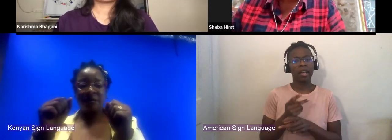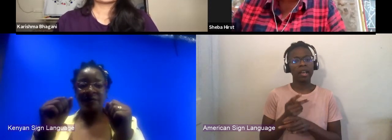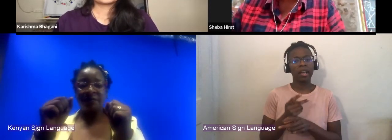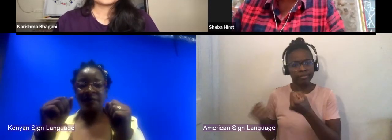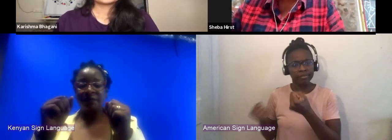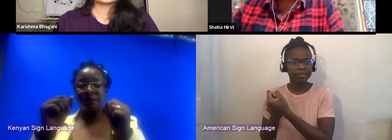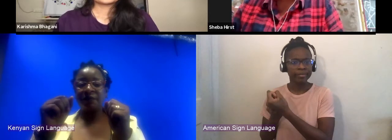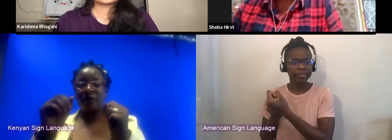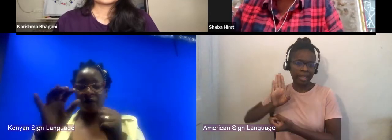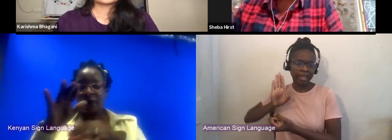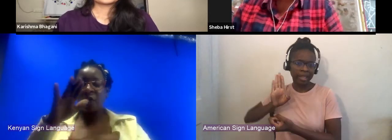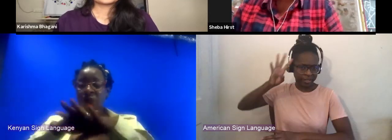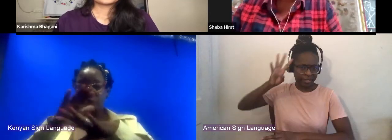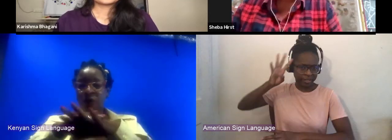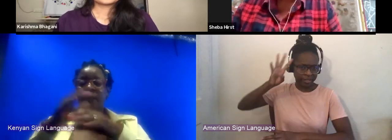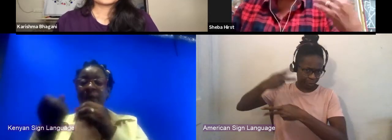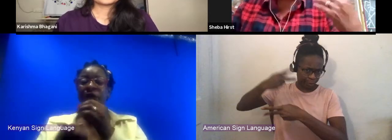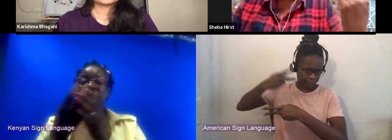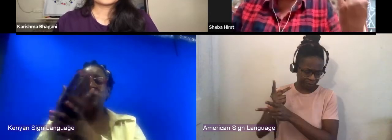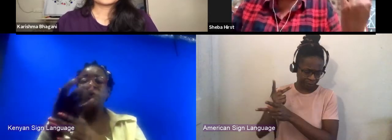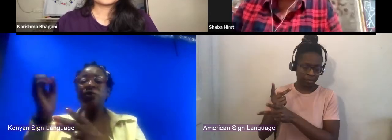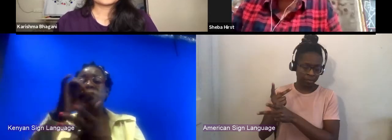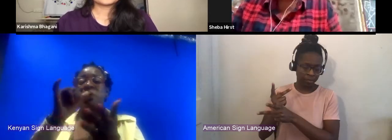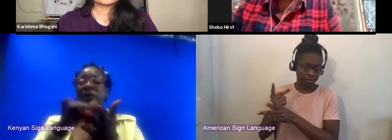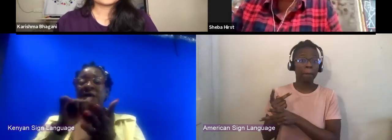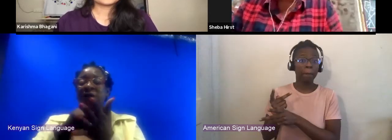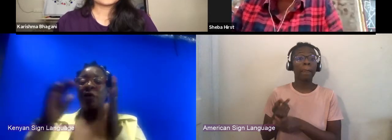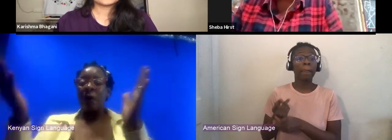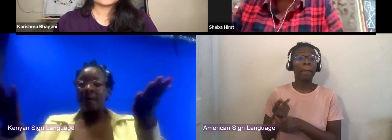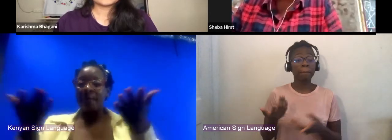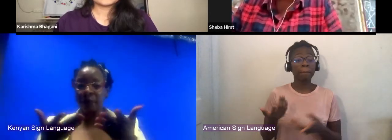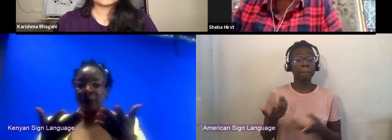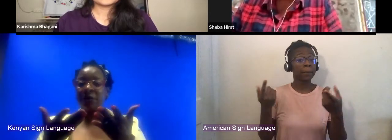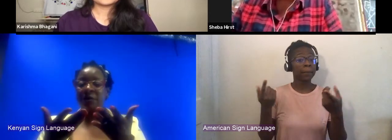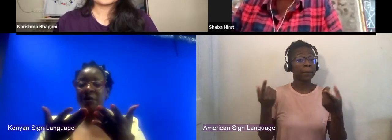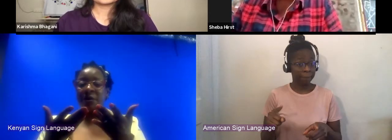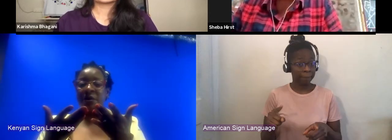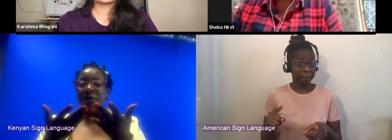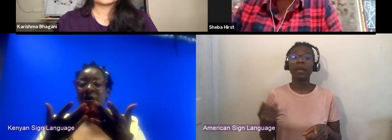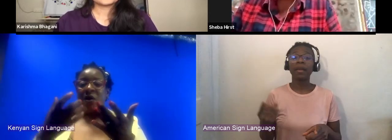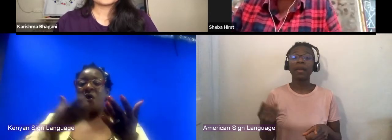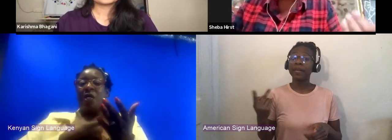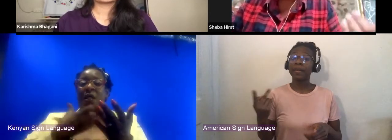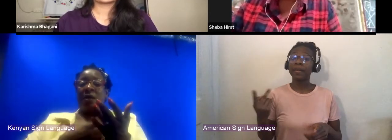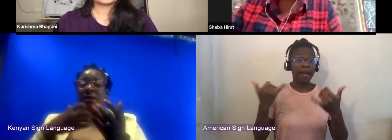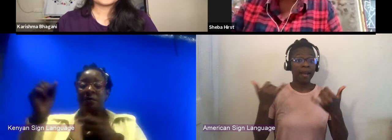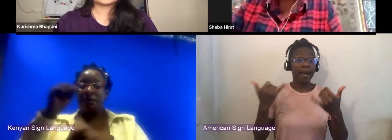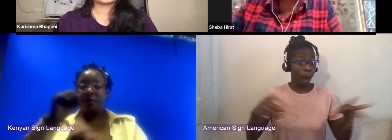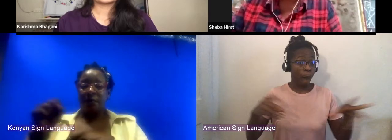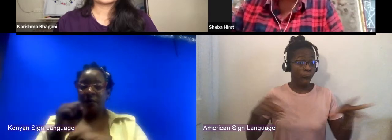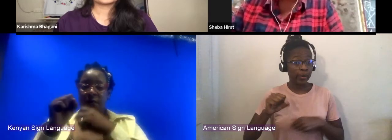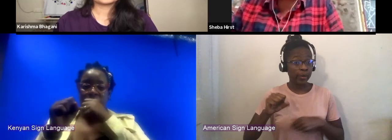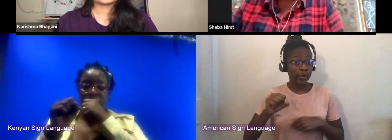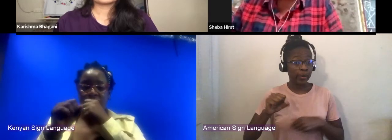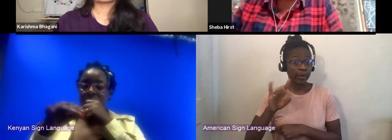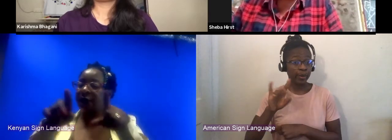And so that brought us into owning a studio building and owning a studio, having a record company.